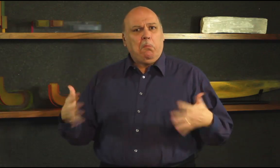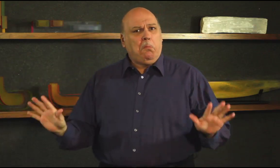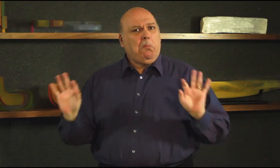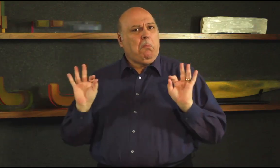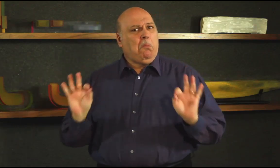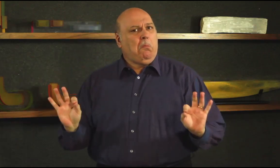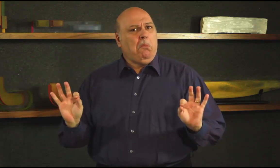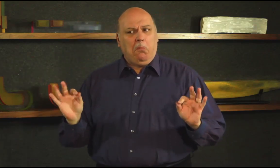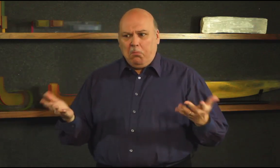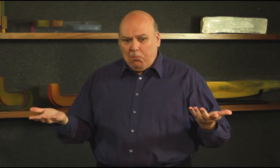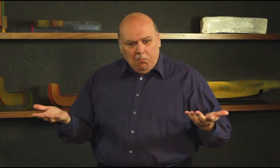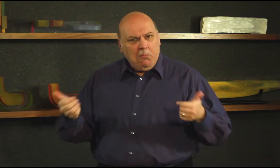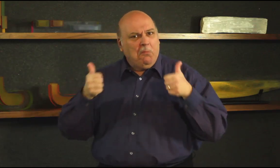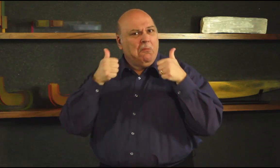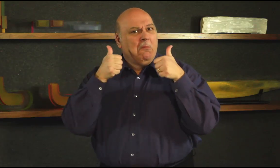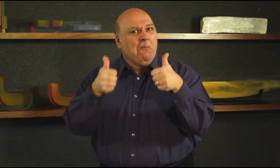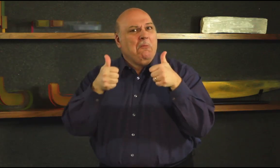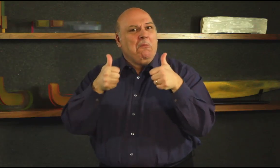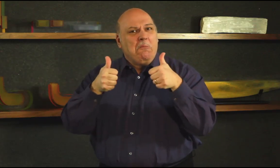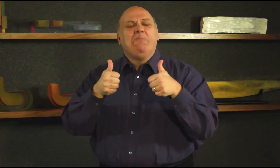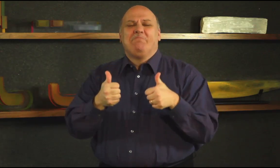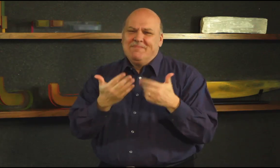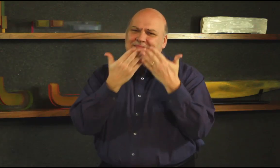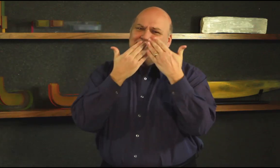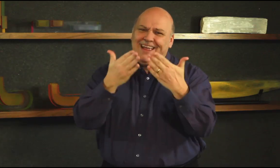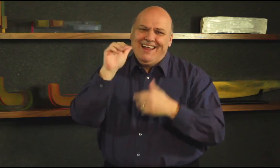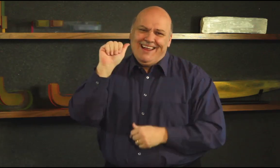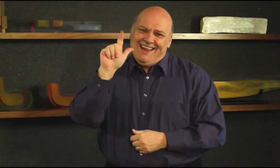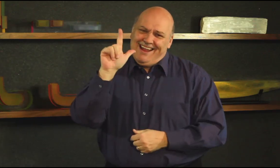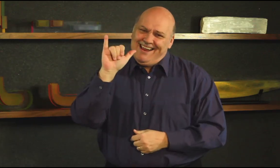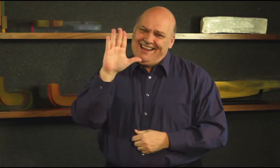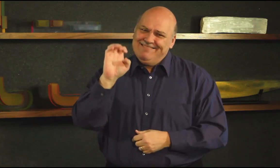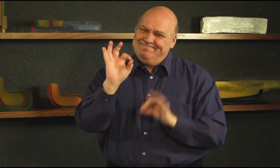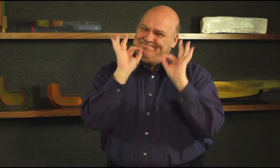just eat off the stick. Thanks, Alice! And